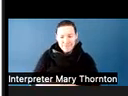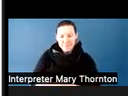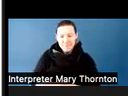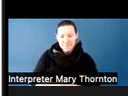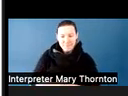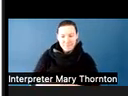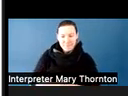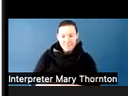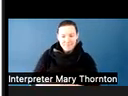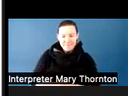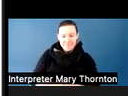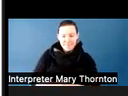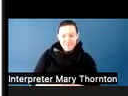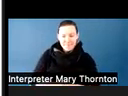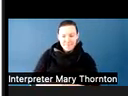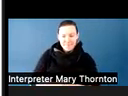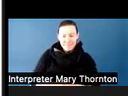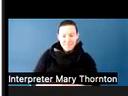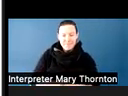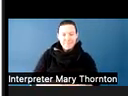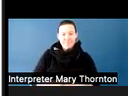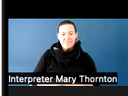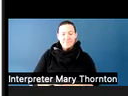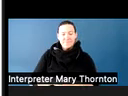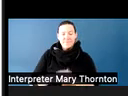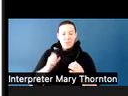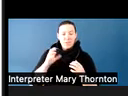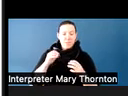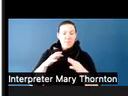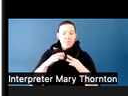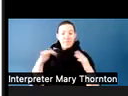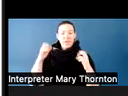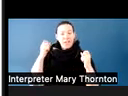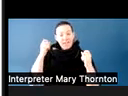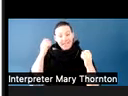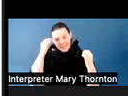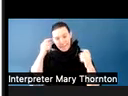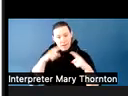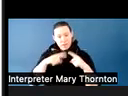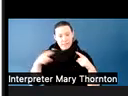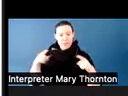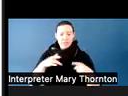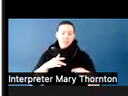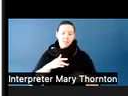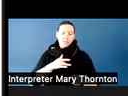And so thinking about different sensory experiences-- especially if somebody has a behavior